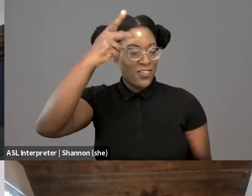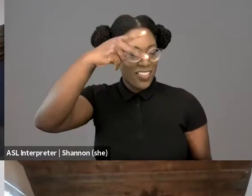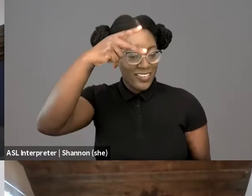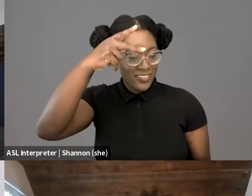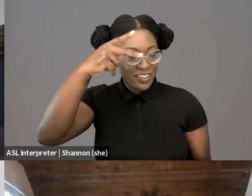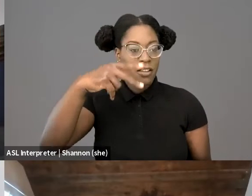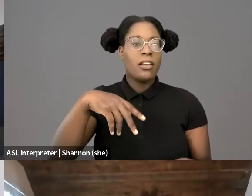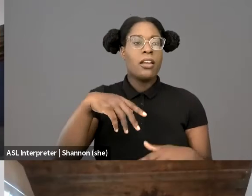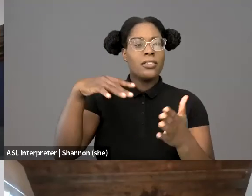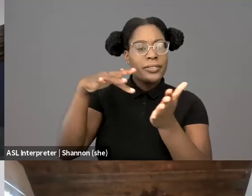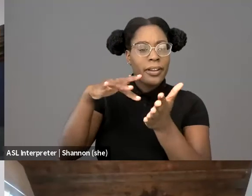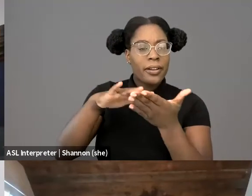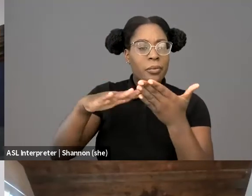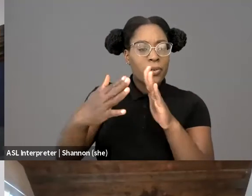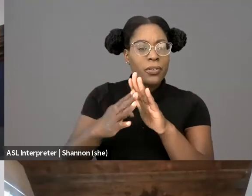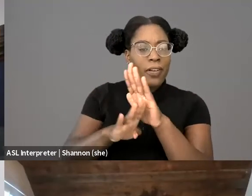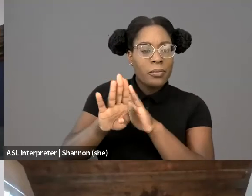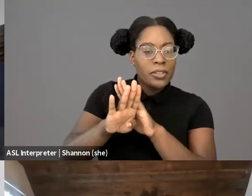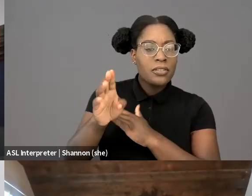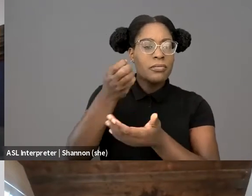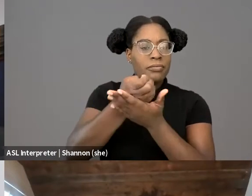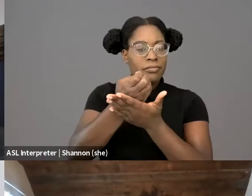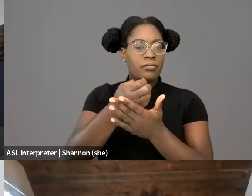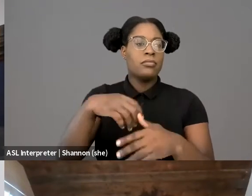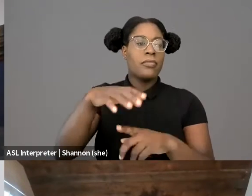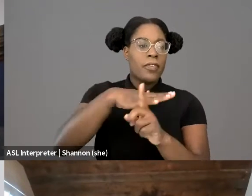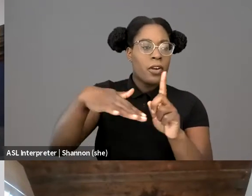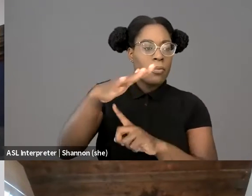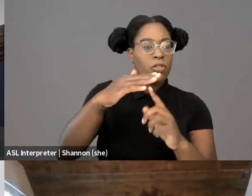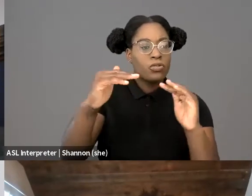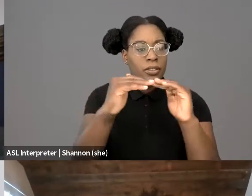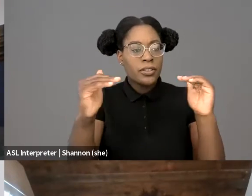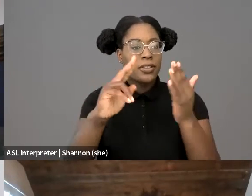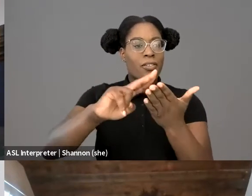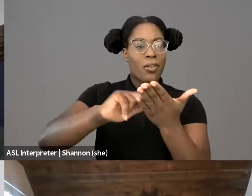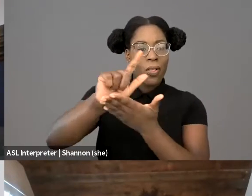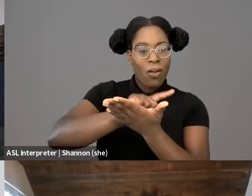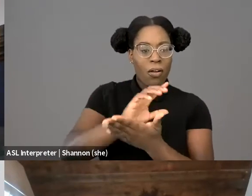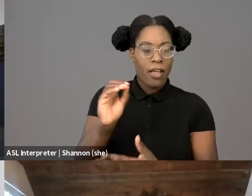contract law and legal history. He has a developing interest in the intersection